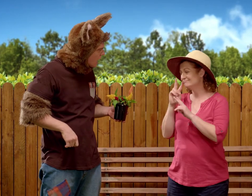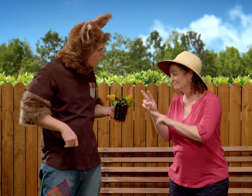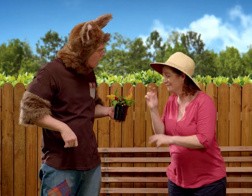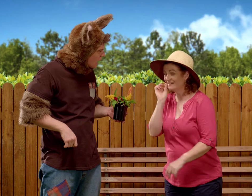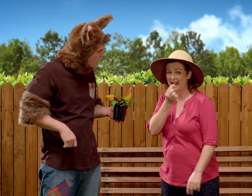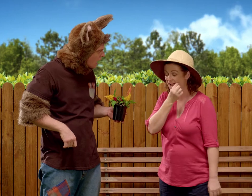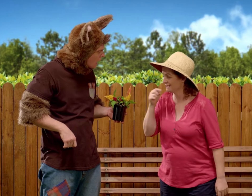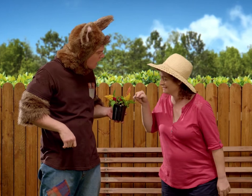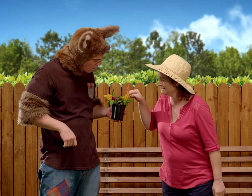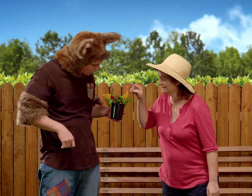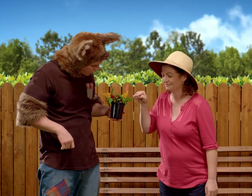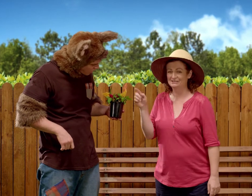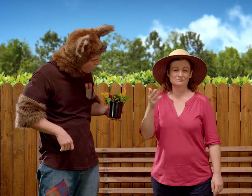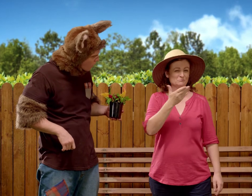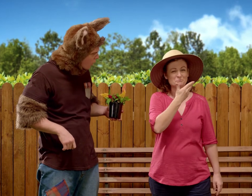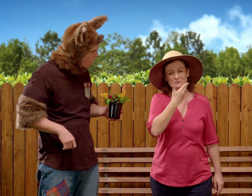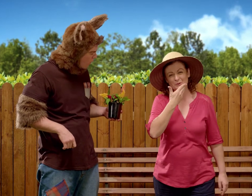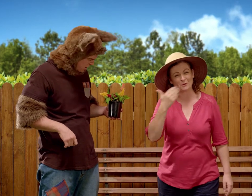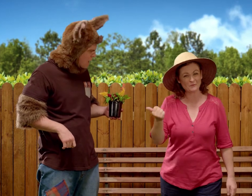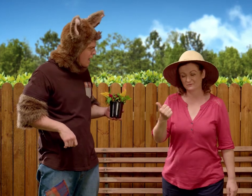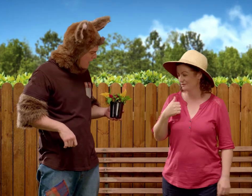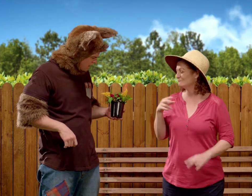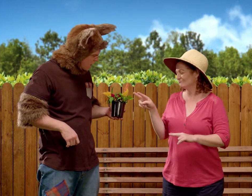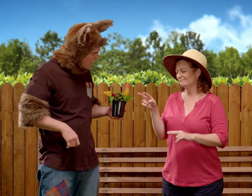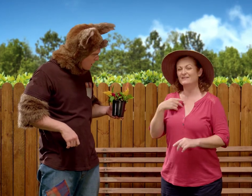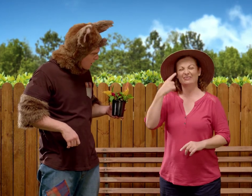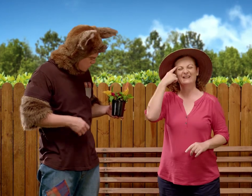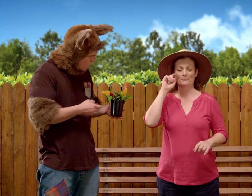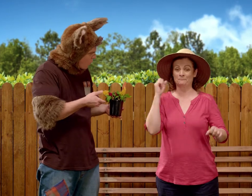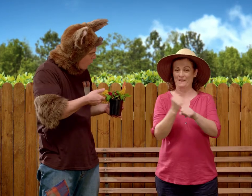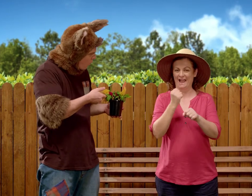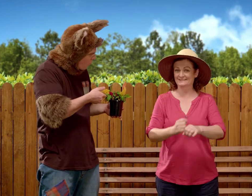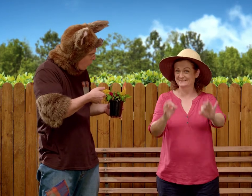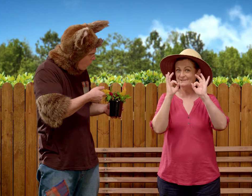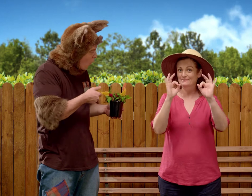But that flower is just so beautiful. I want to make a special pot for this one.